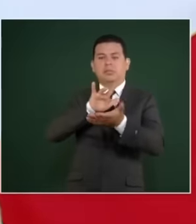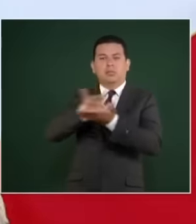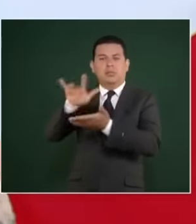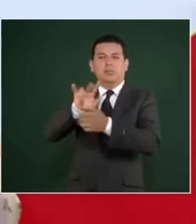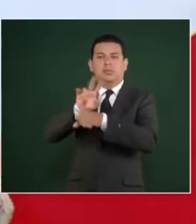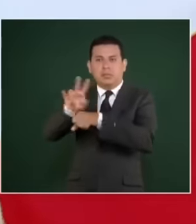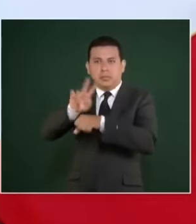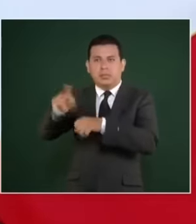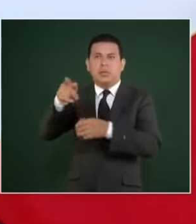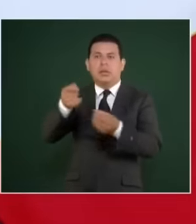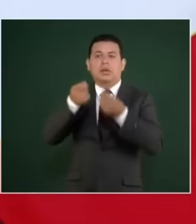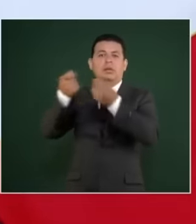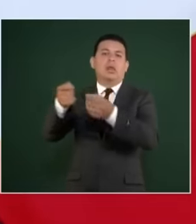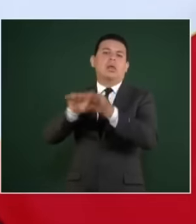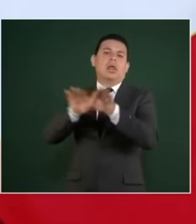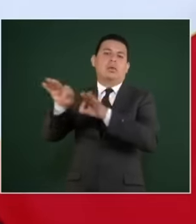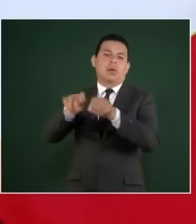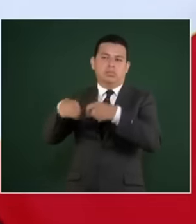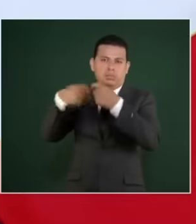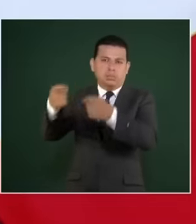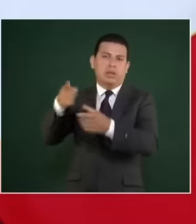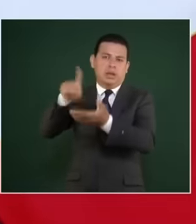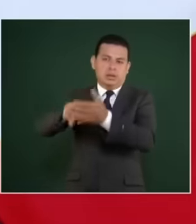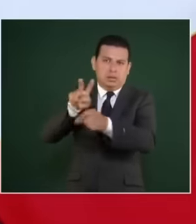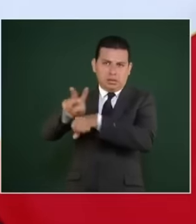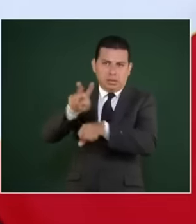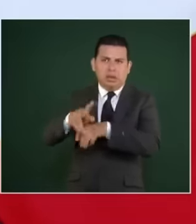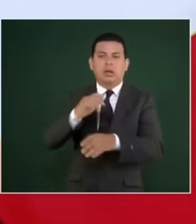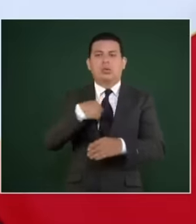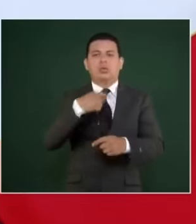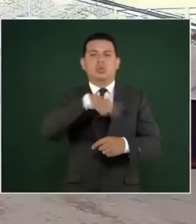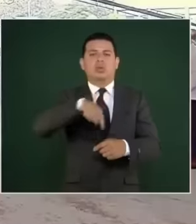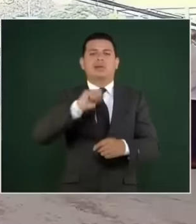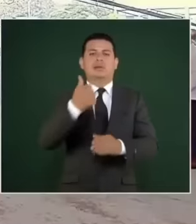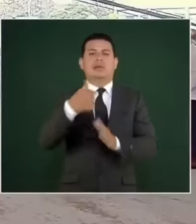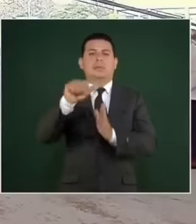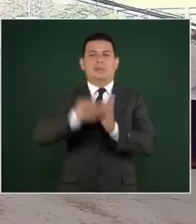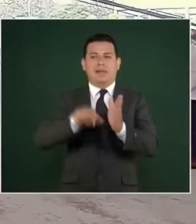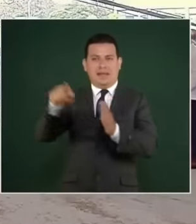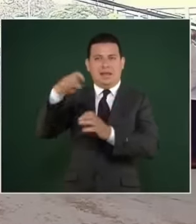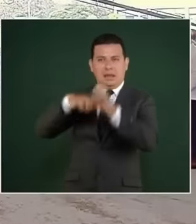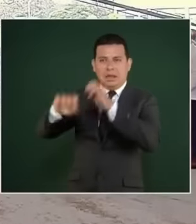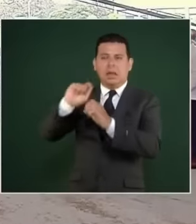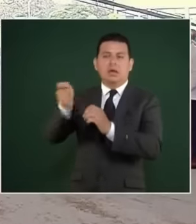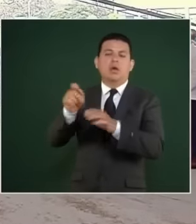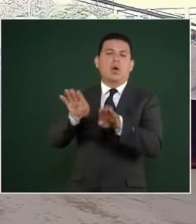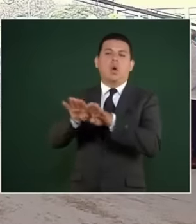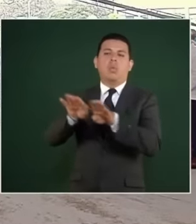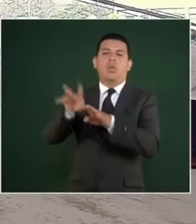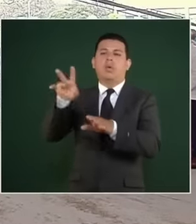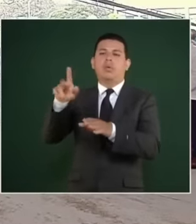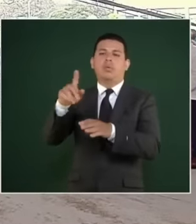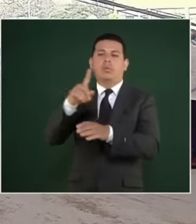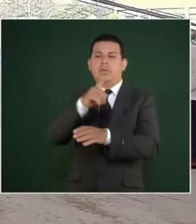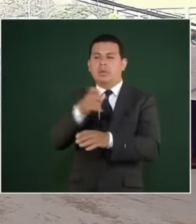receive them and give them employment, we give them 6 months of a stipend of es more or less $10